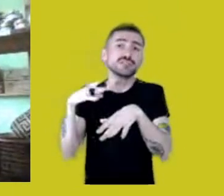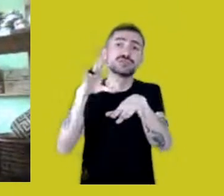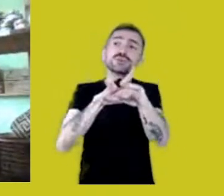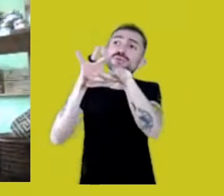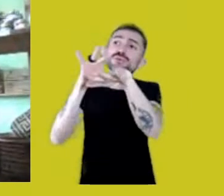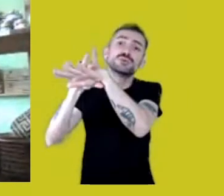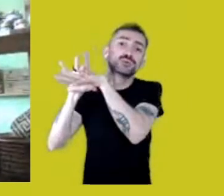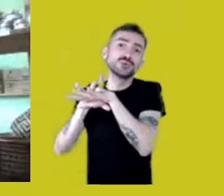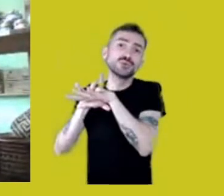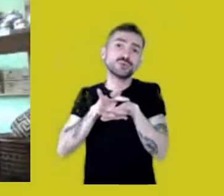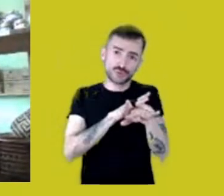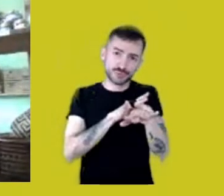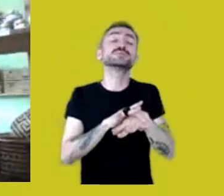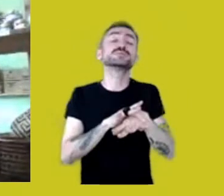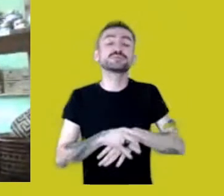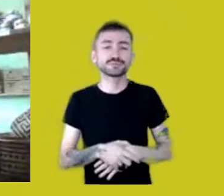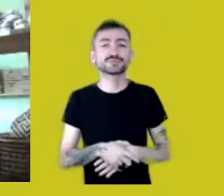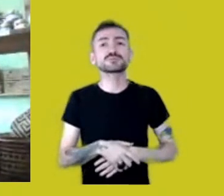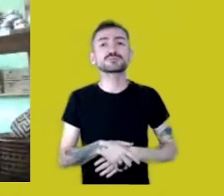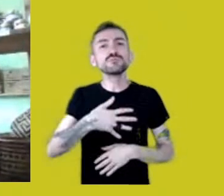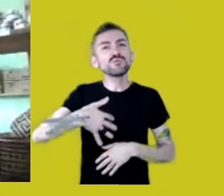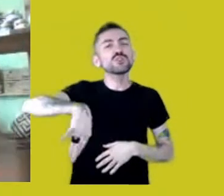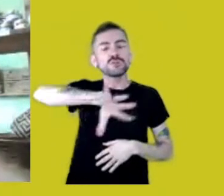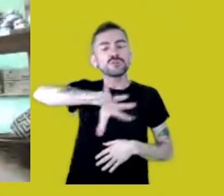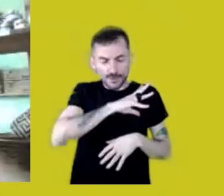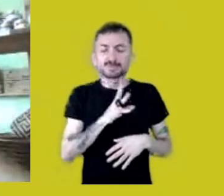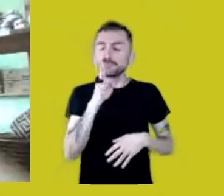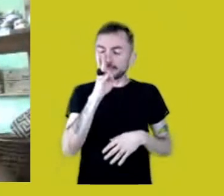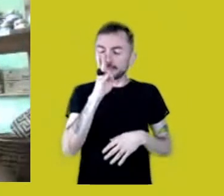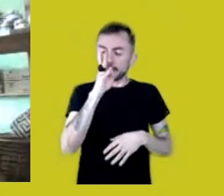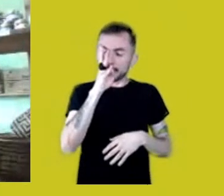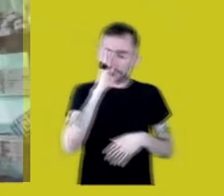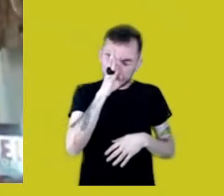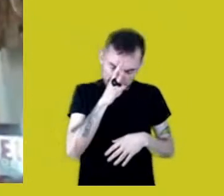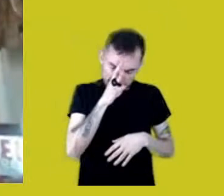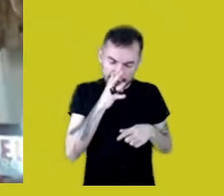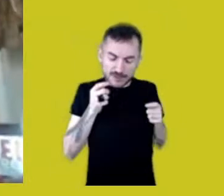But we are resisting, and we will keep resisting.